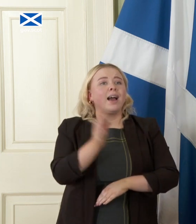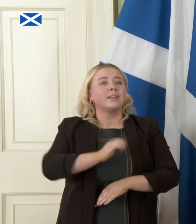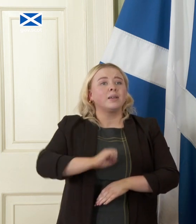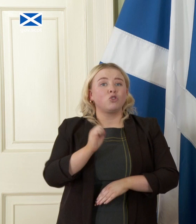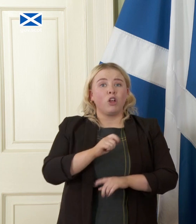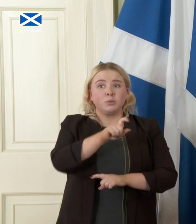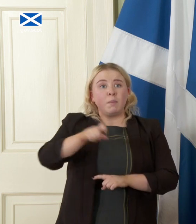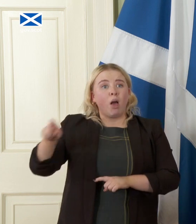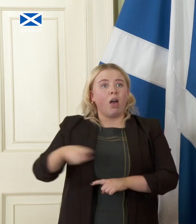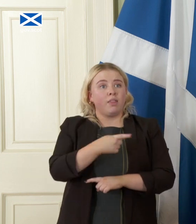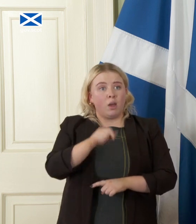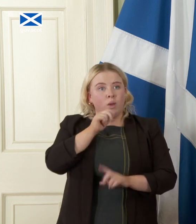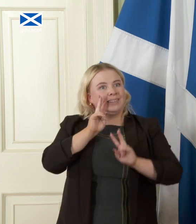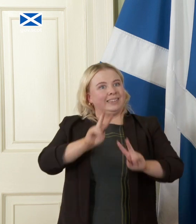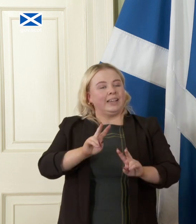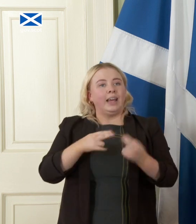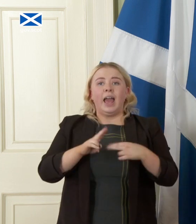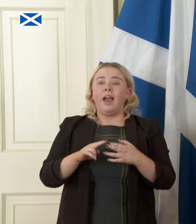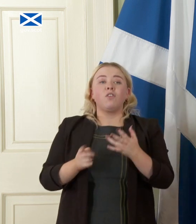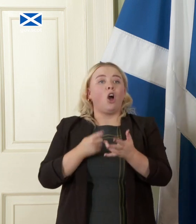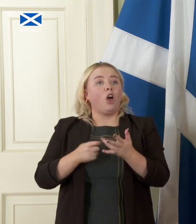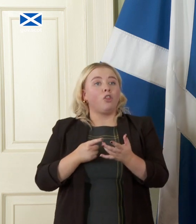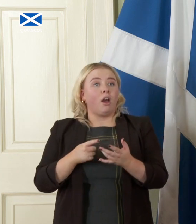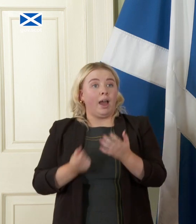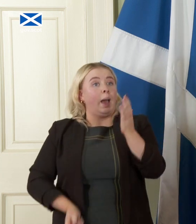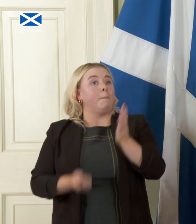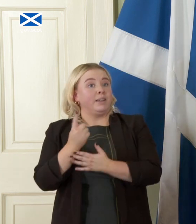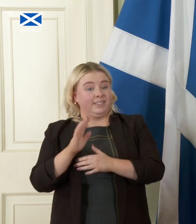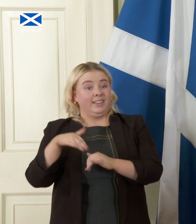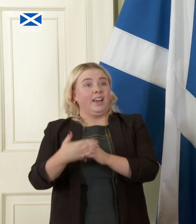turns out to be the case then you'll have the opportunity to ask me about that at the time.